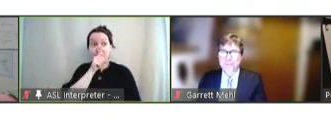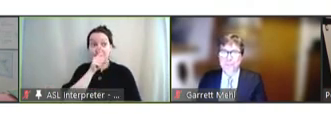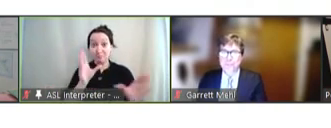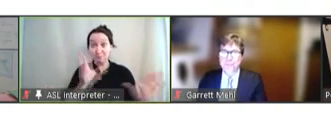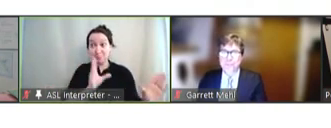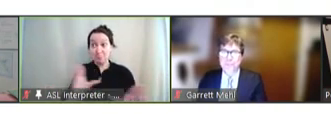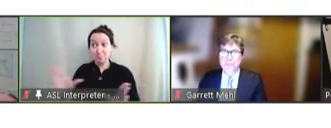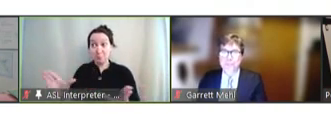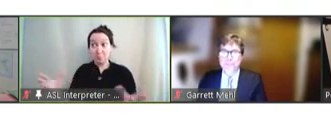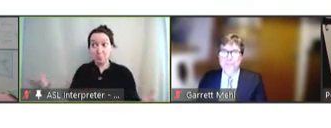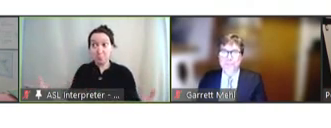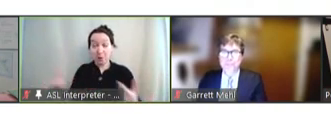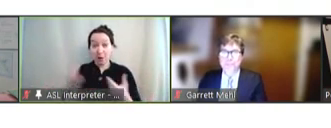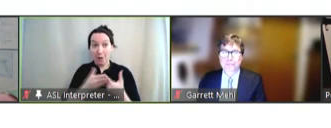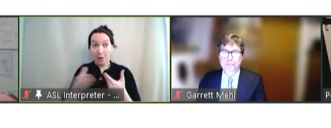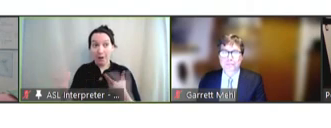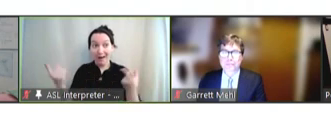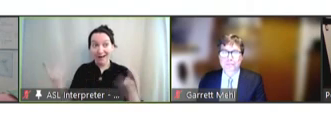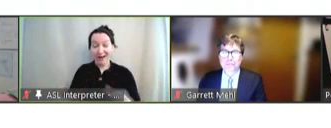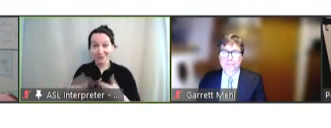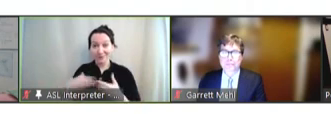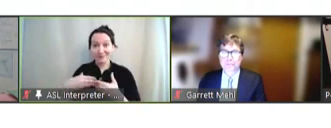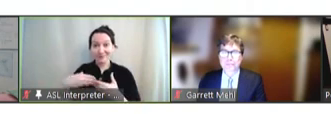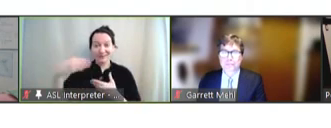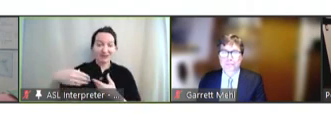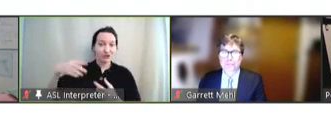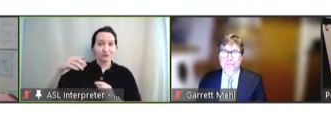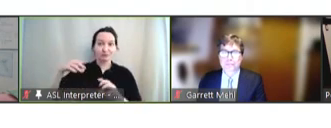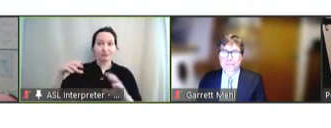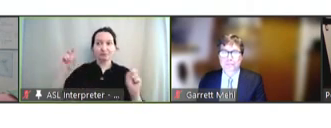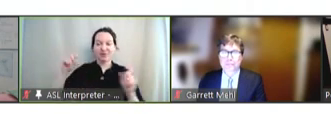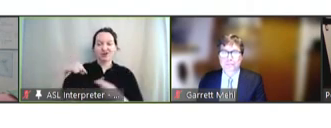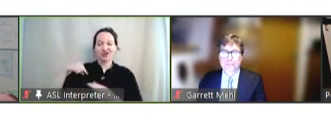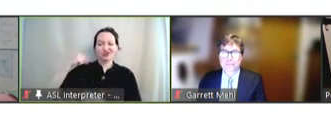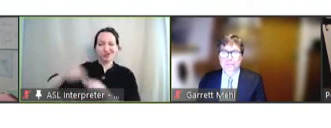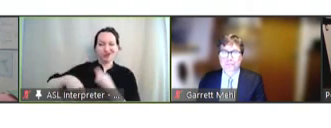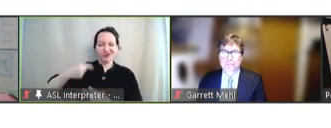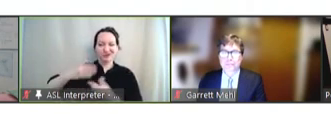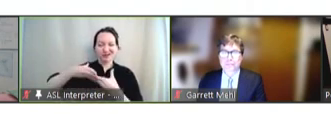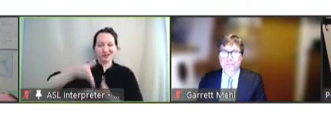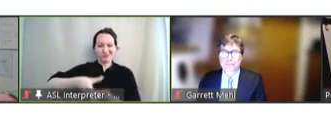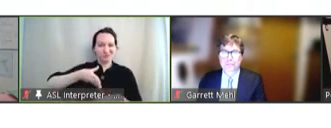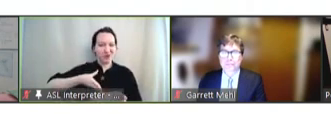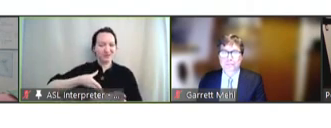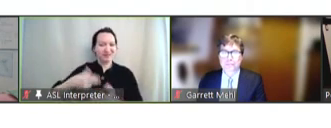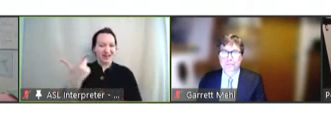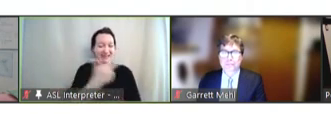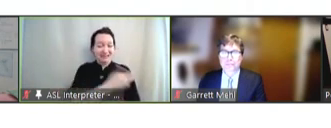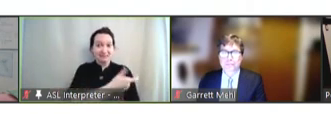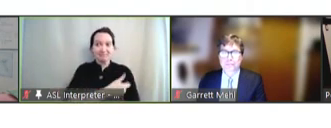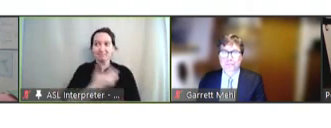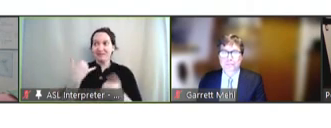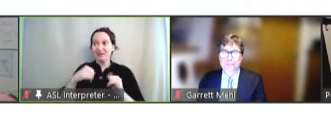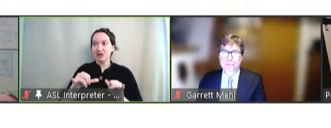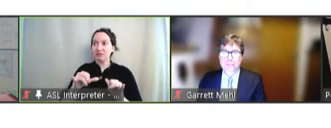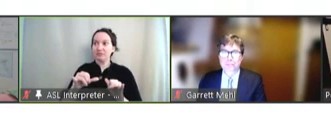what happens for these next-generation vaccines, because they're still so far insisting on a,